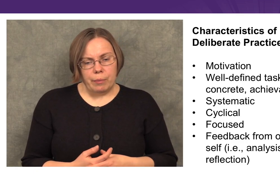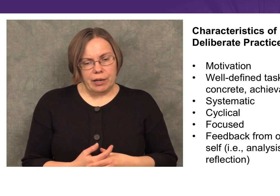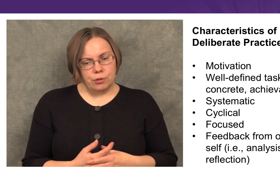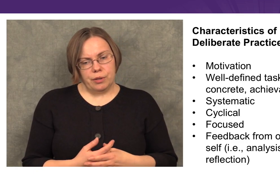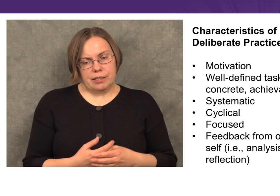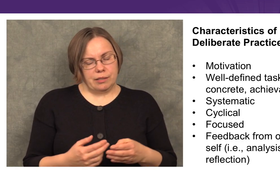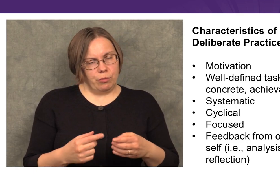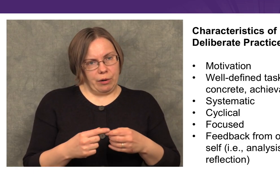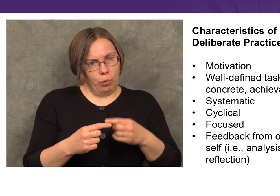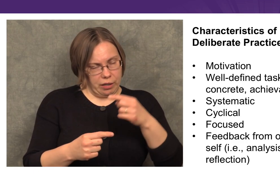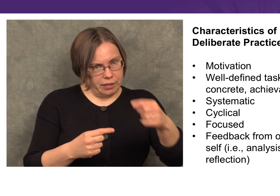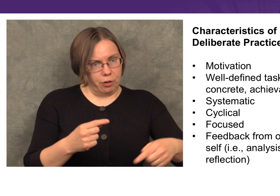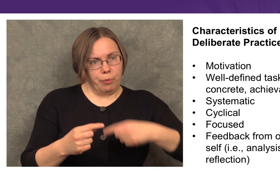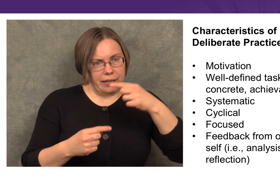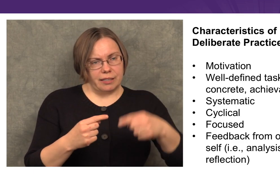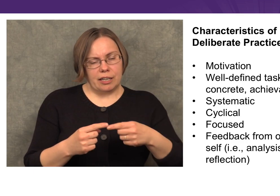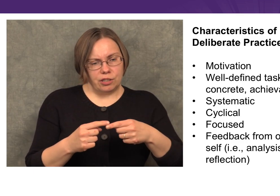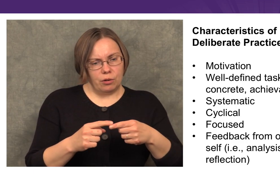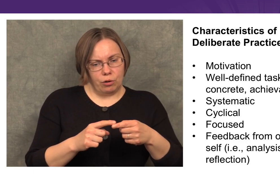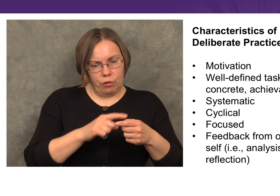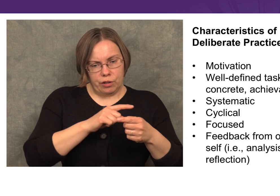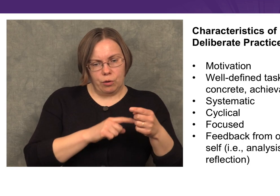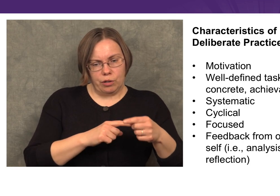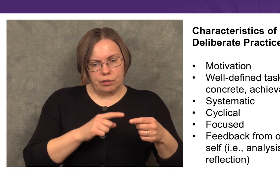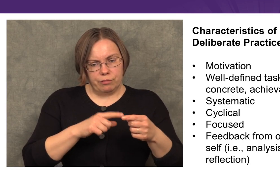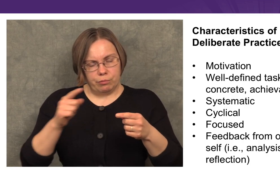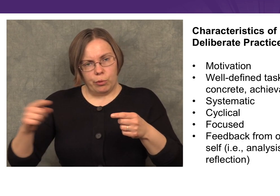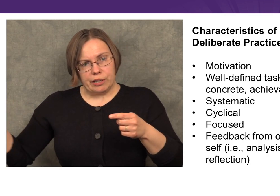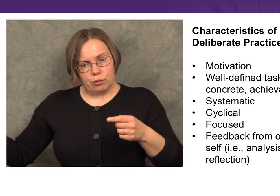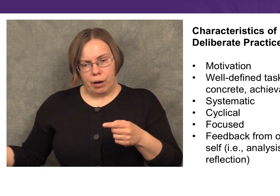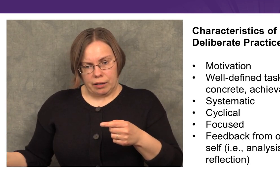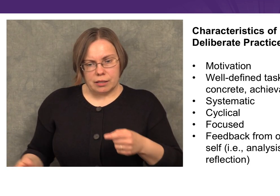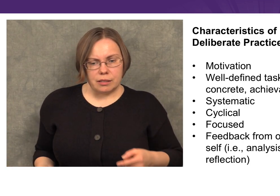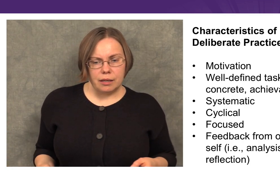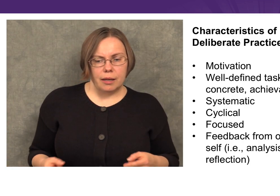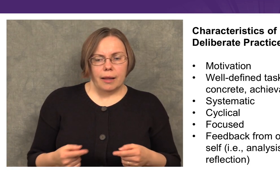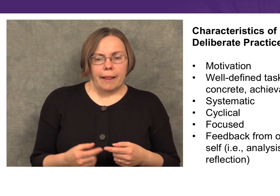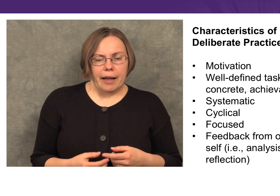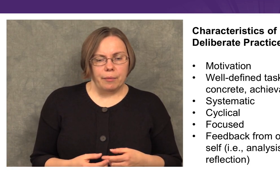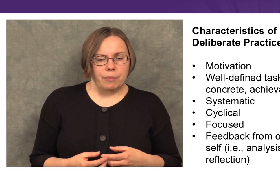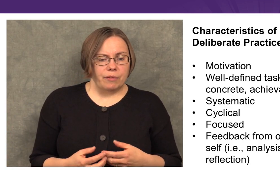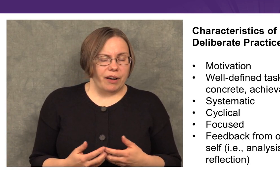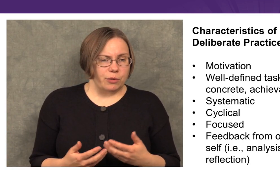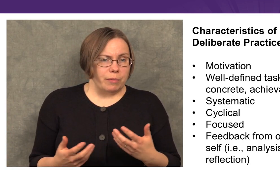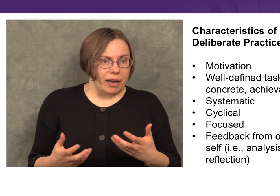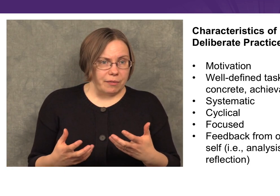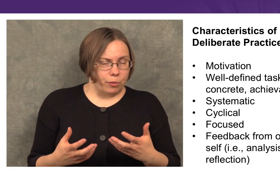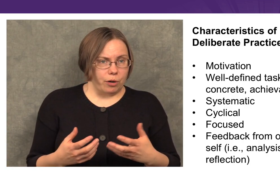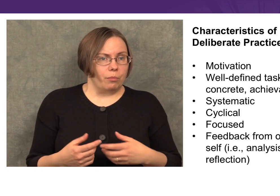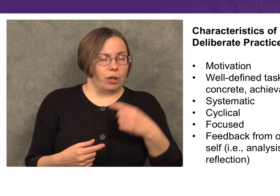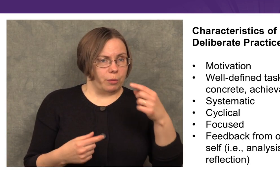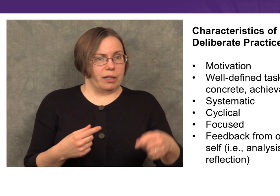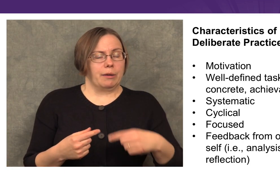We may do this in one single practice session or over the course of weeks or months. In fact, we may even work multiple times